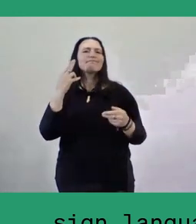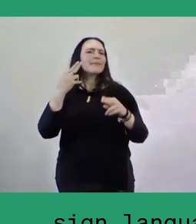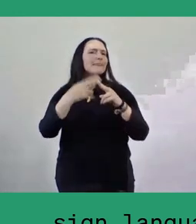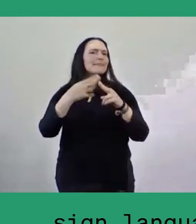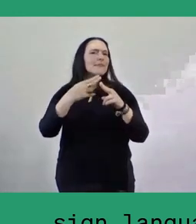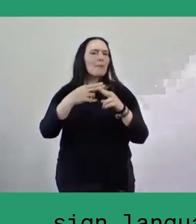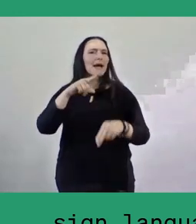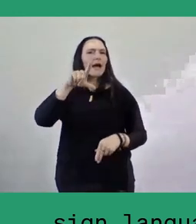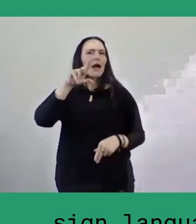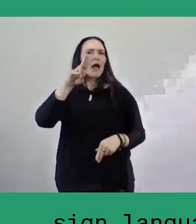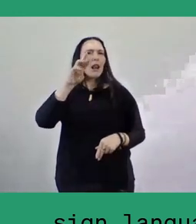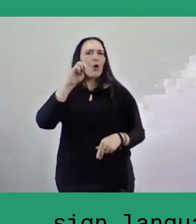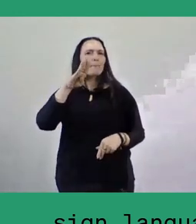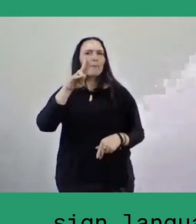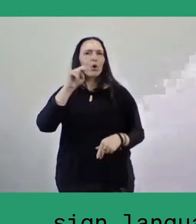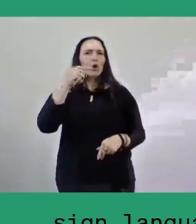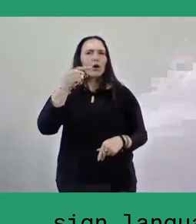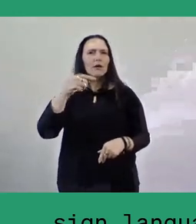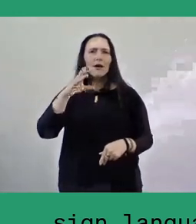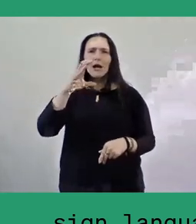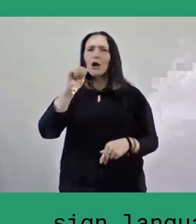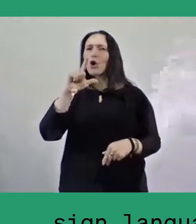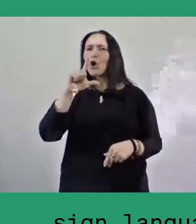My name is Mirwan Andan, but you can call me Andan.